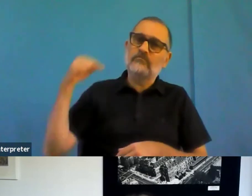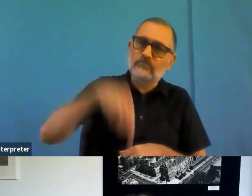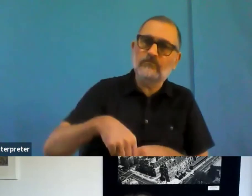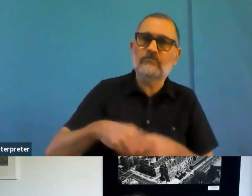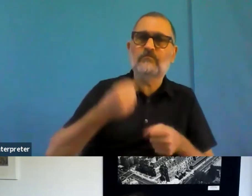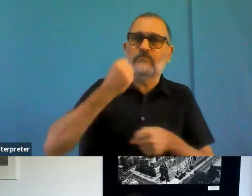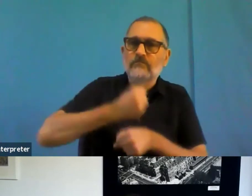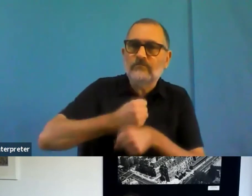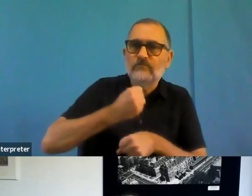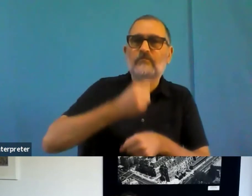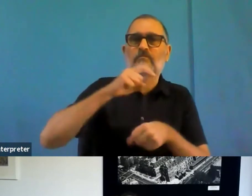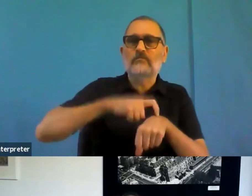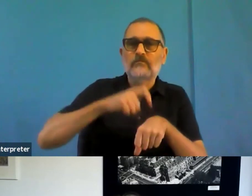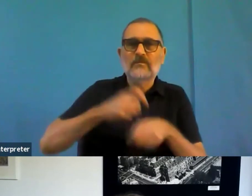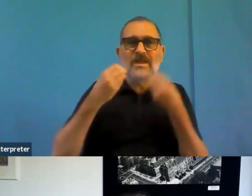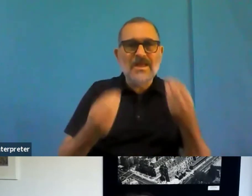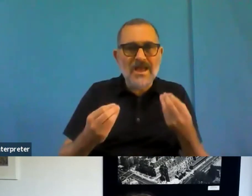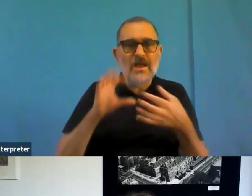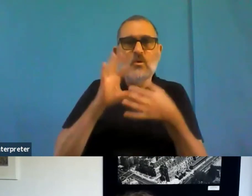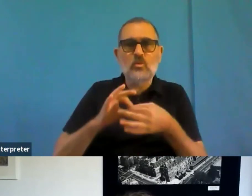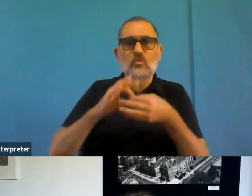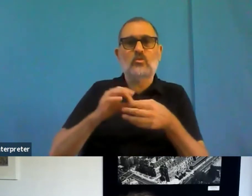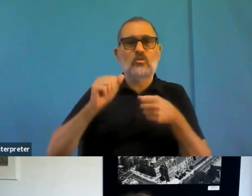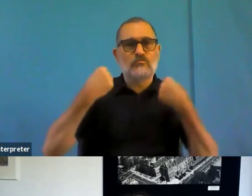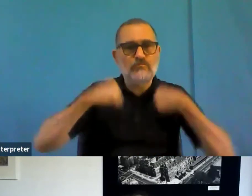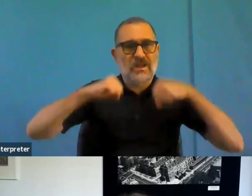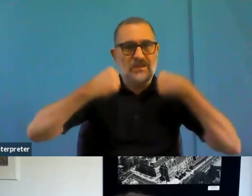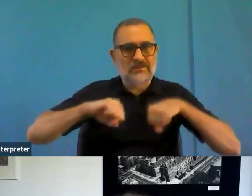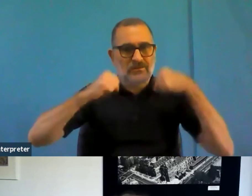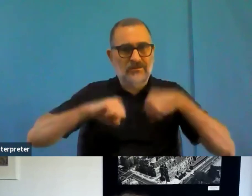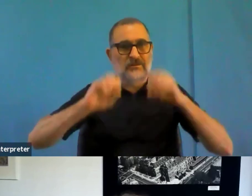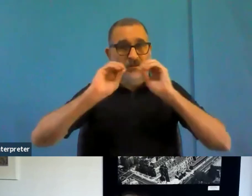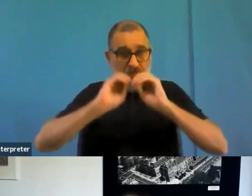And really, I think the best tool, I mean, it's just obviously putting the effort then